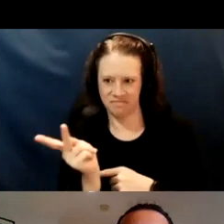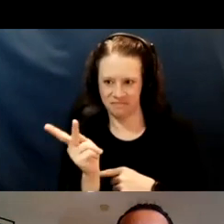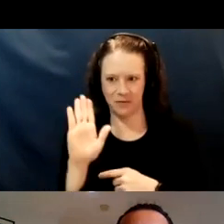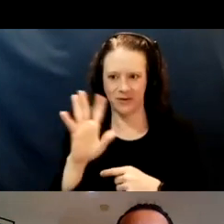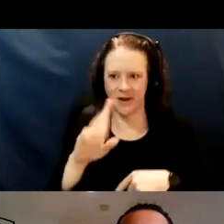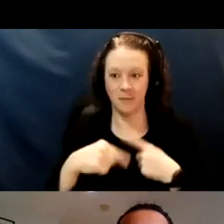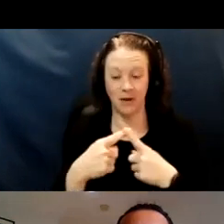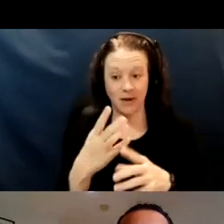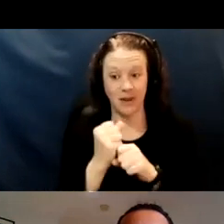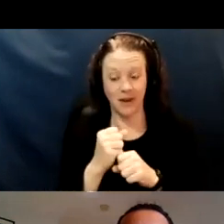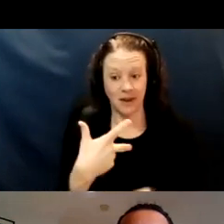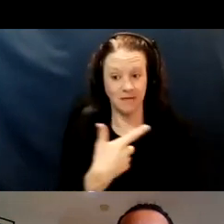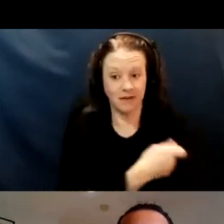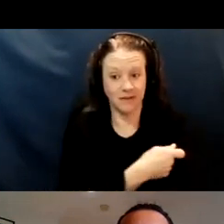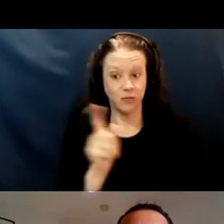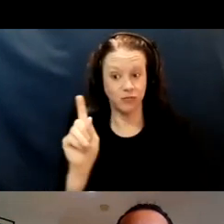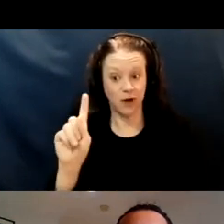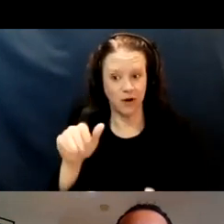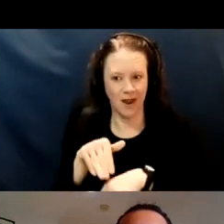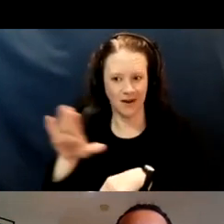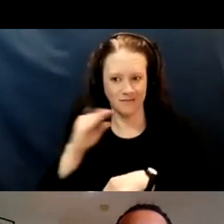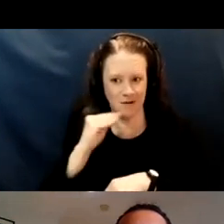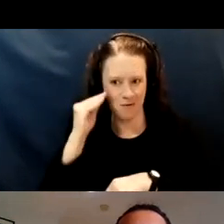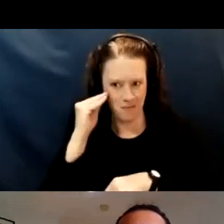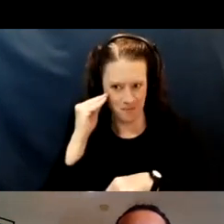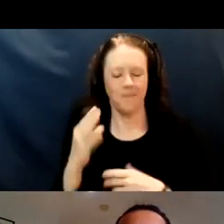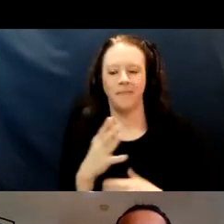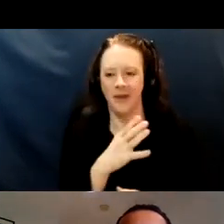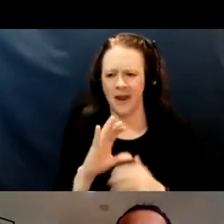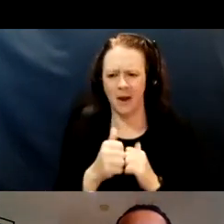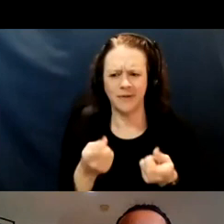and how it's happening in Alameda County. So first, I'd like to just take a moment